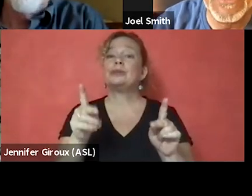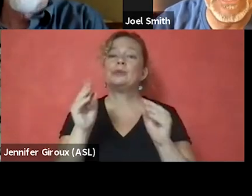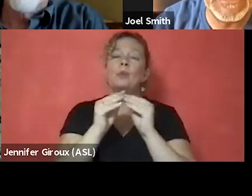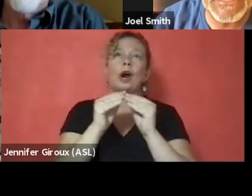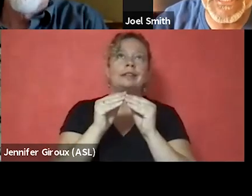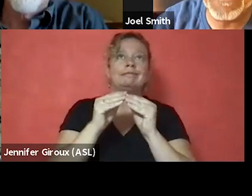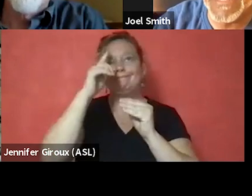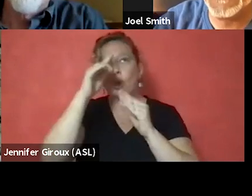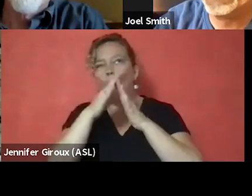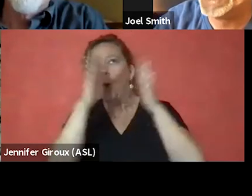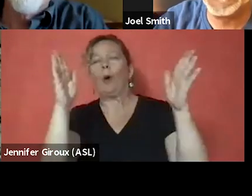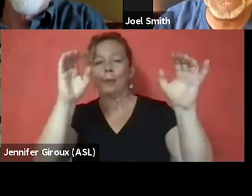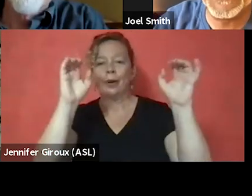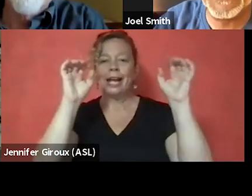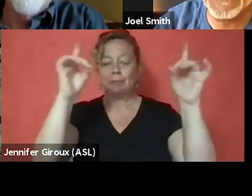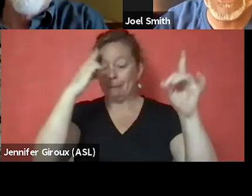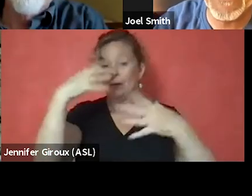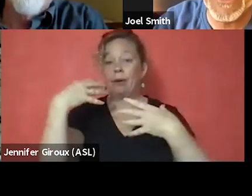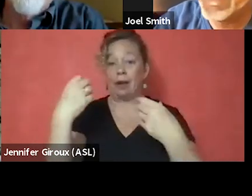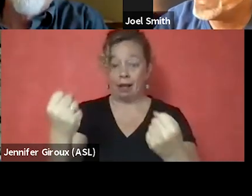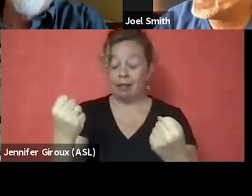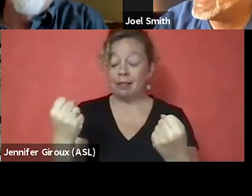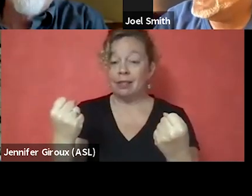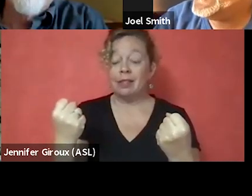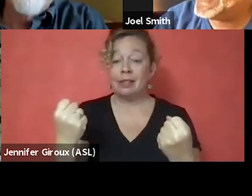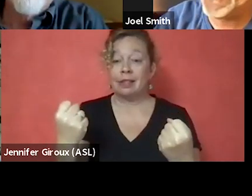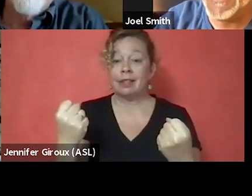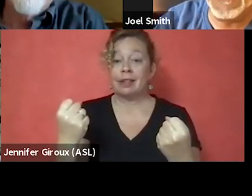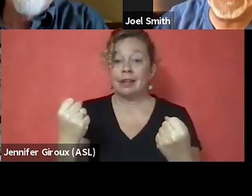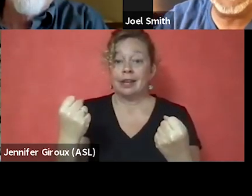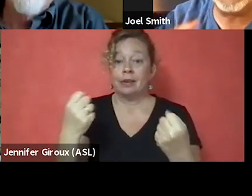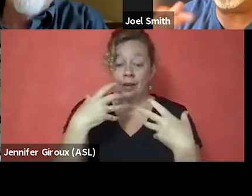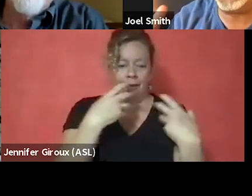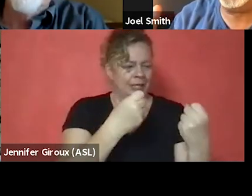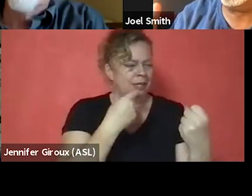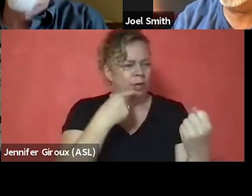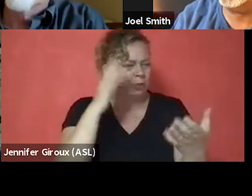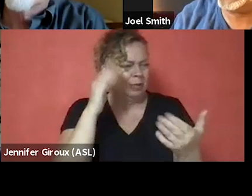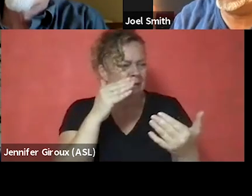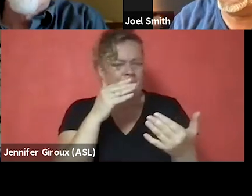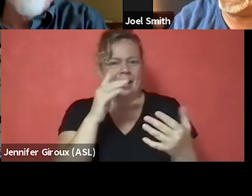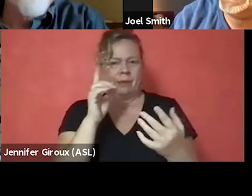and educated about mental health recovery said to me, "Well, what did you expect when you went into his office?